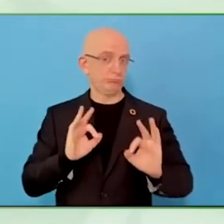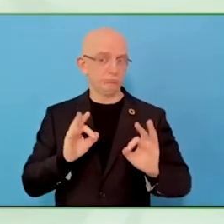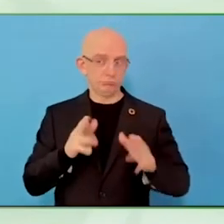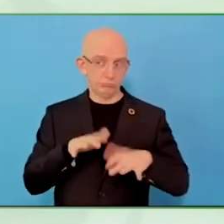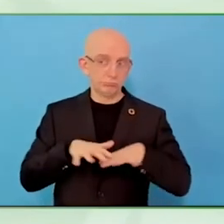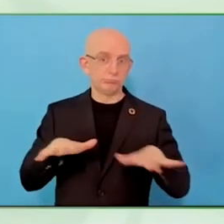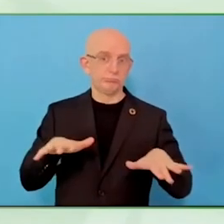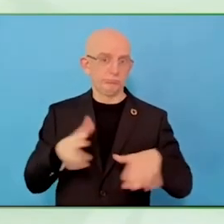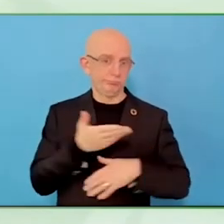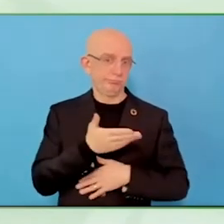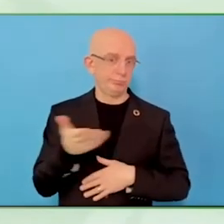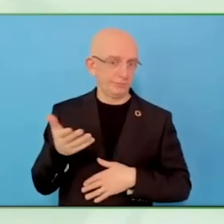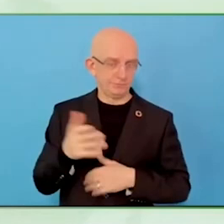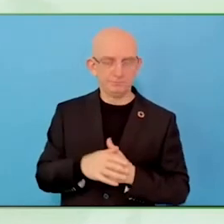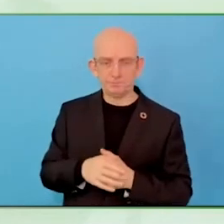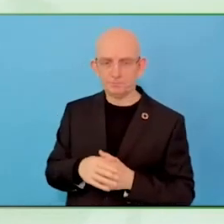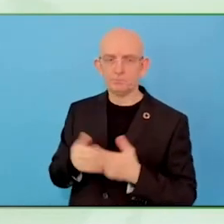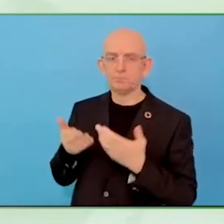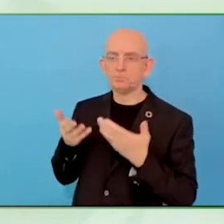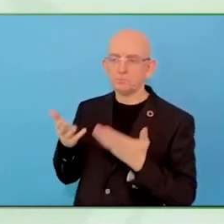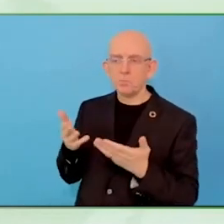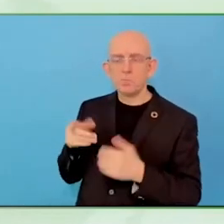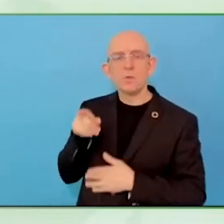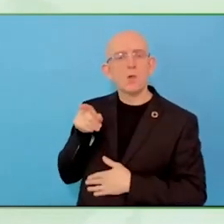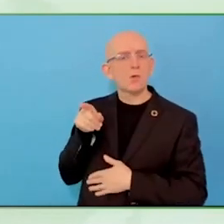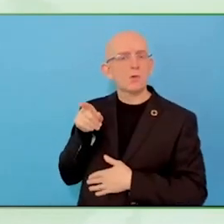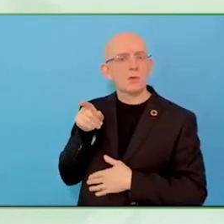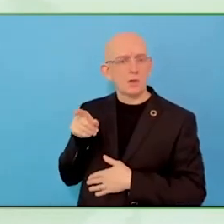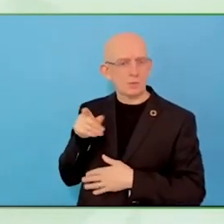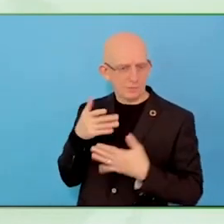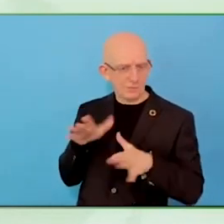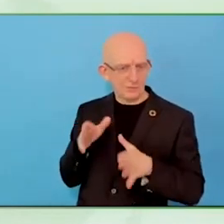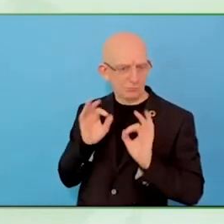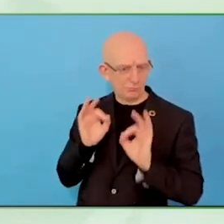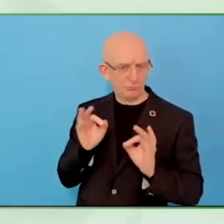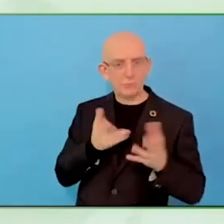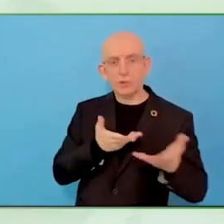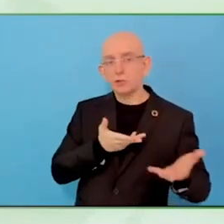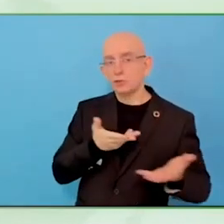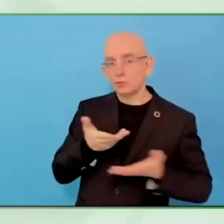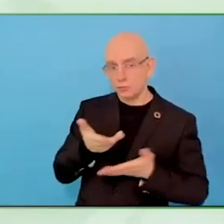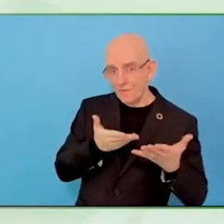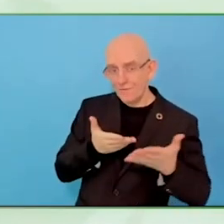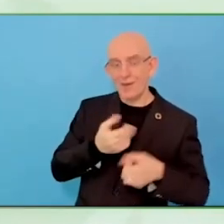coaches, a lot of resources and efforts are going into entrepreneurship, specifically.